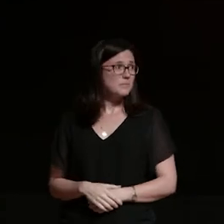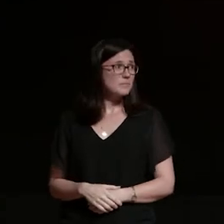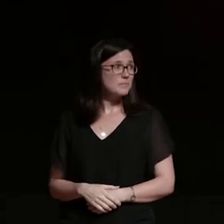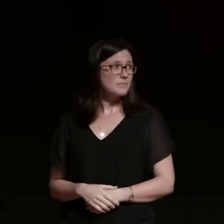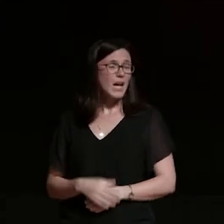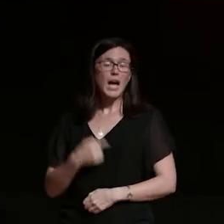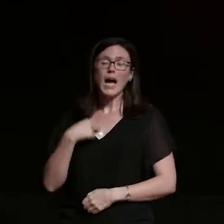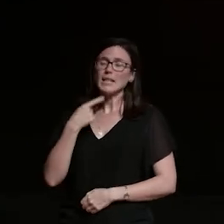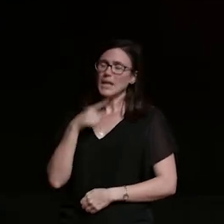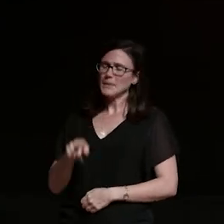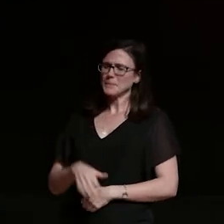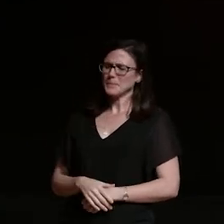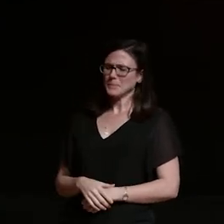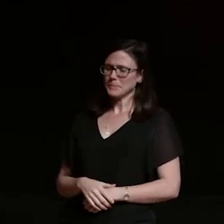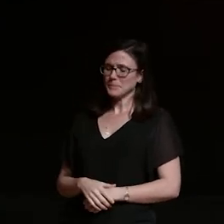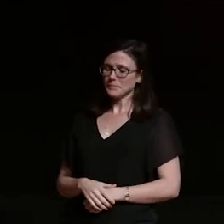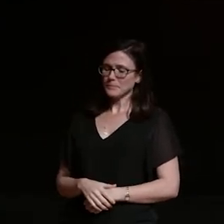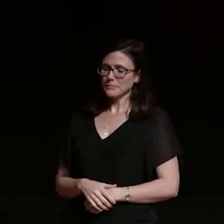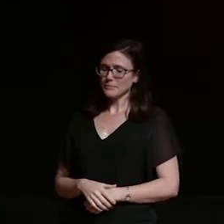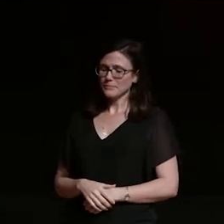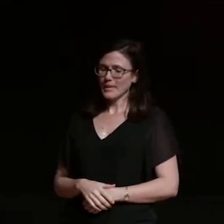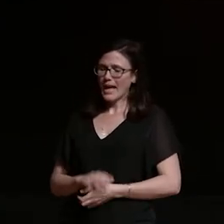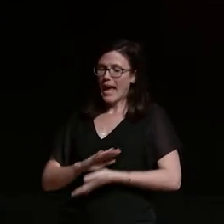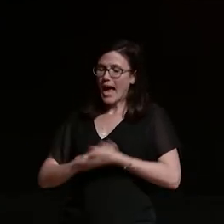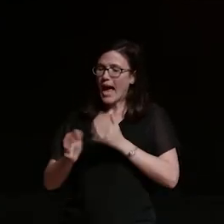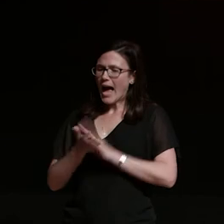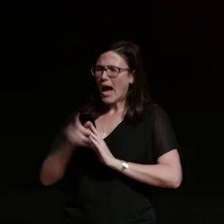how on earth are we ever going to explain to our family and